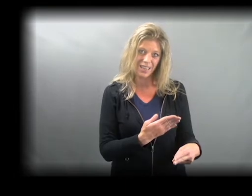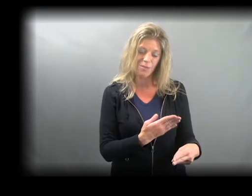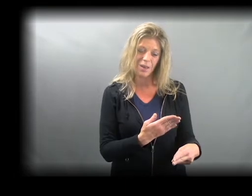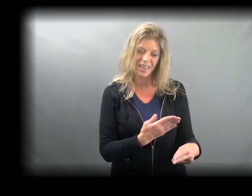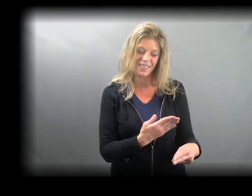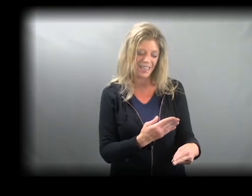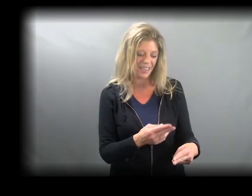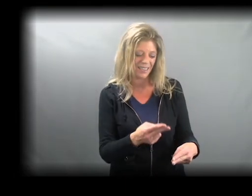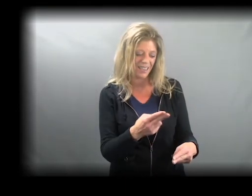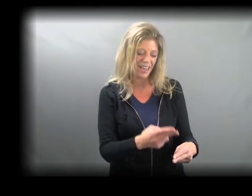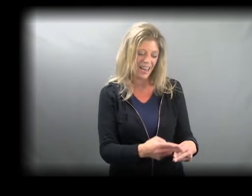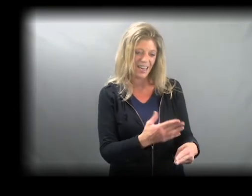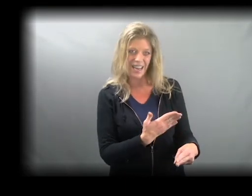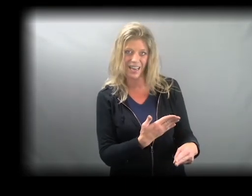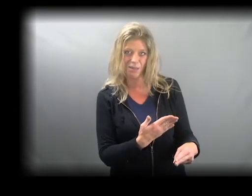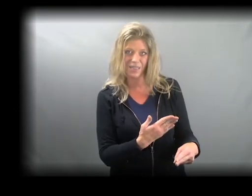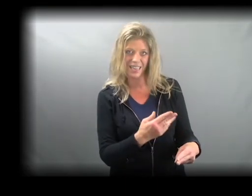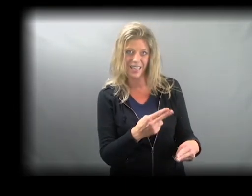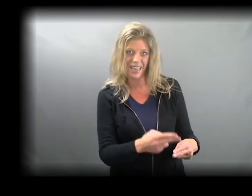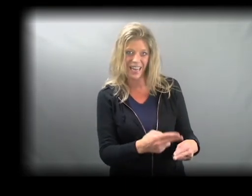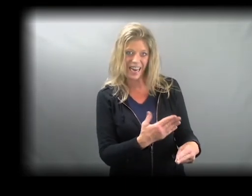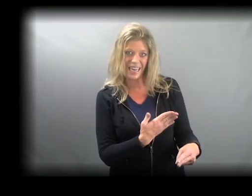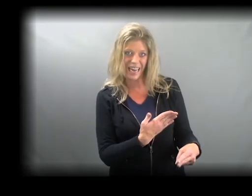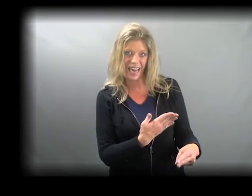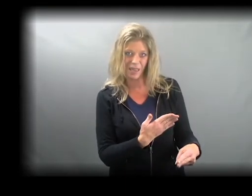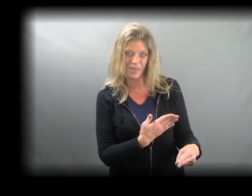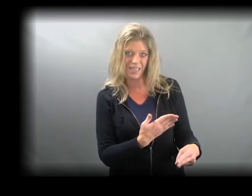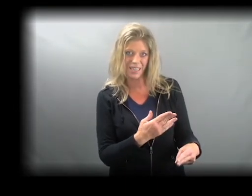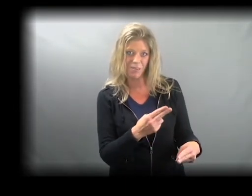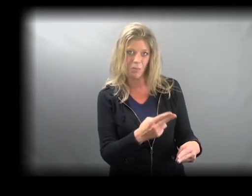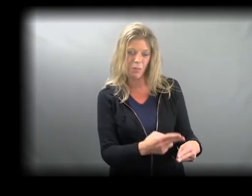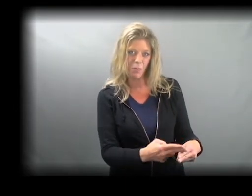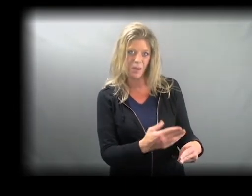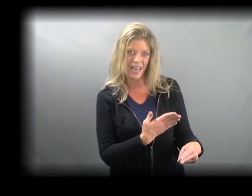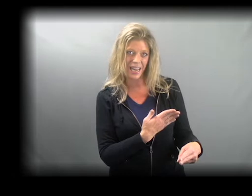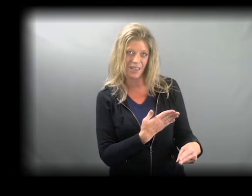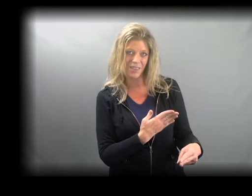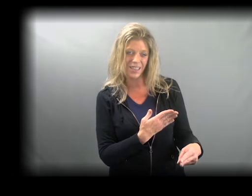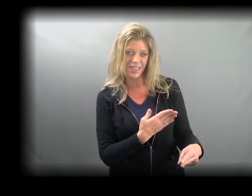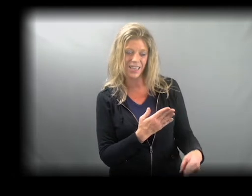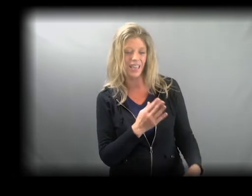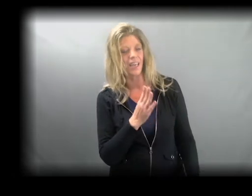And then past tense. NAMED